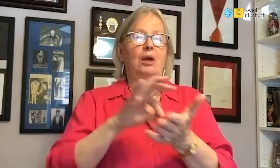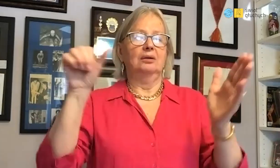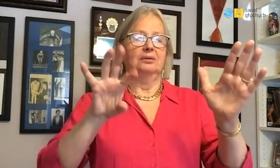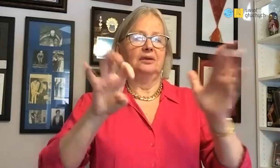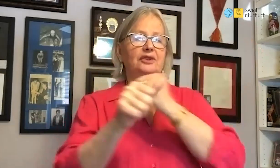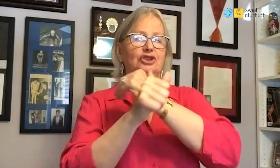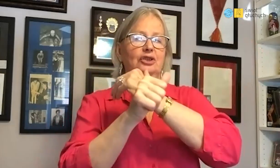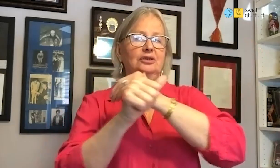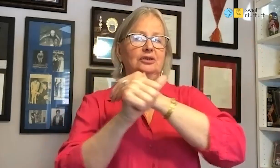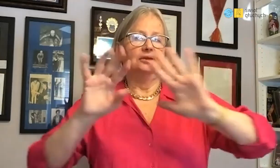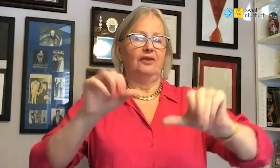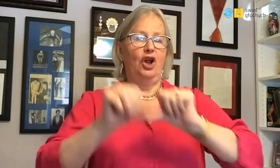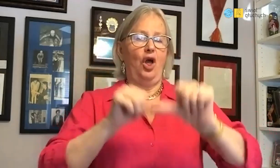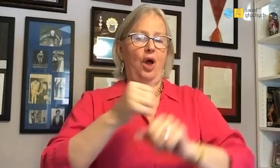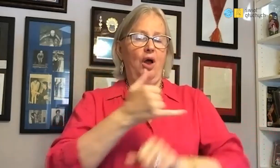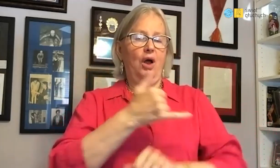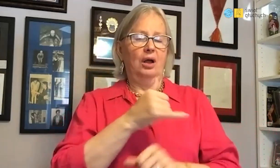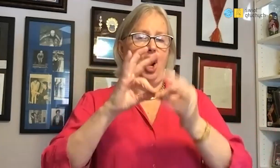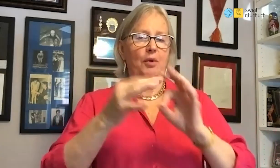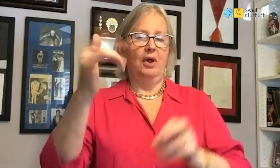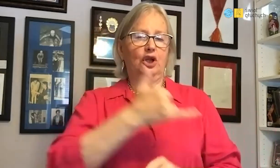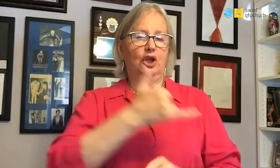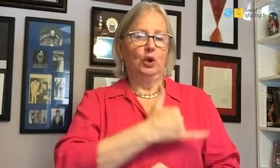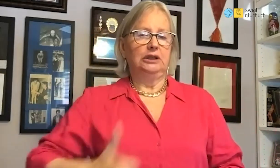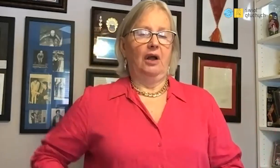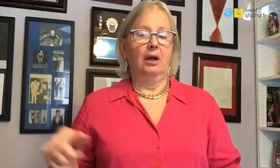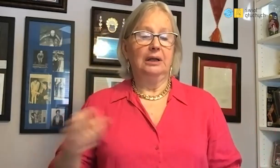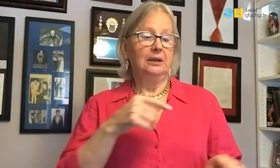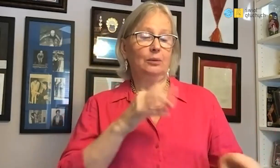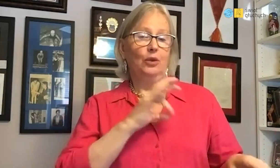In 1969 it took place New Jersey Olympics.